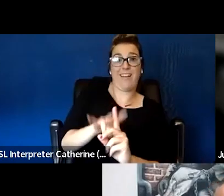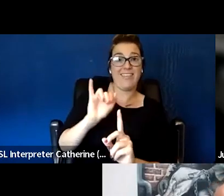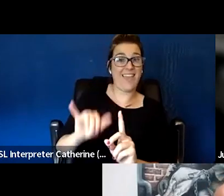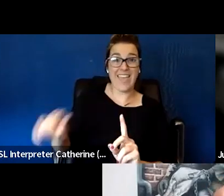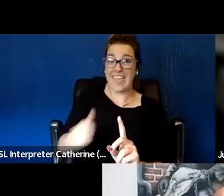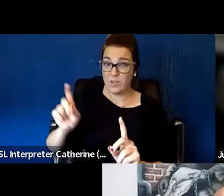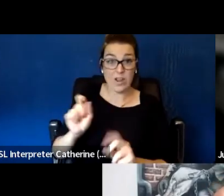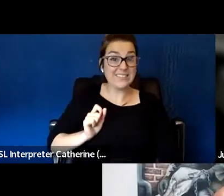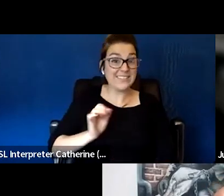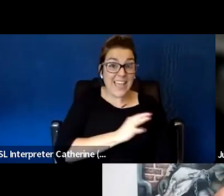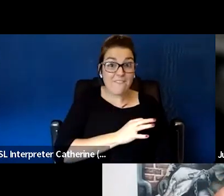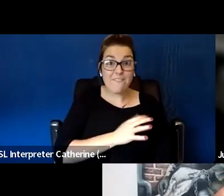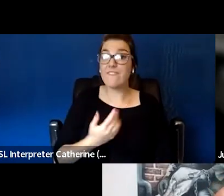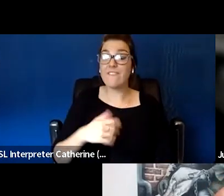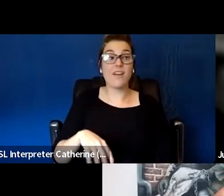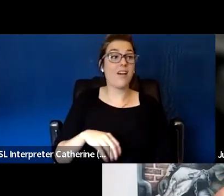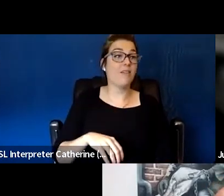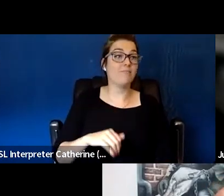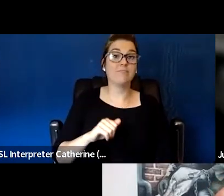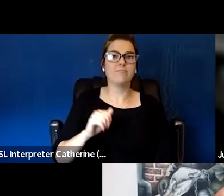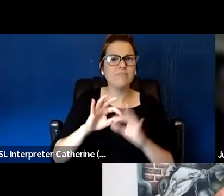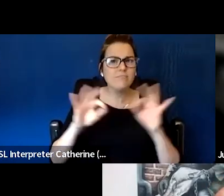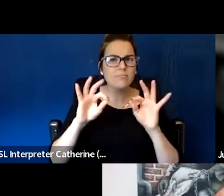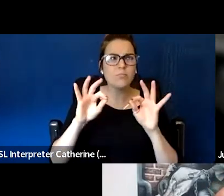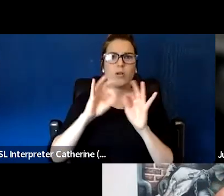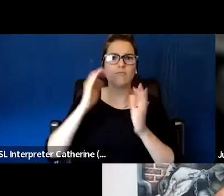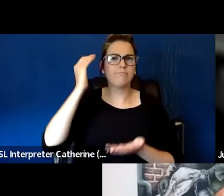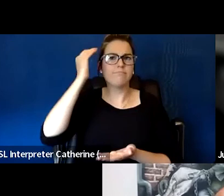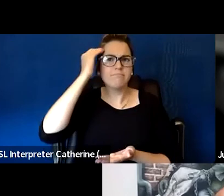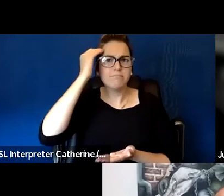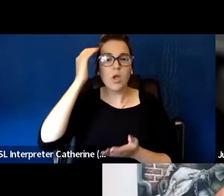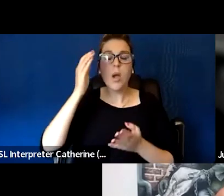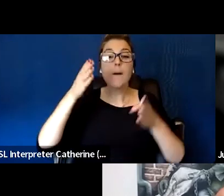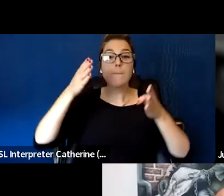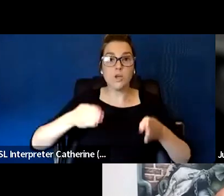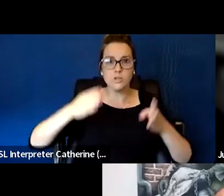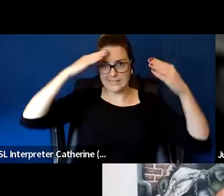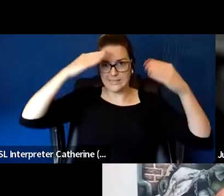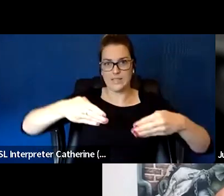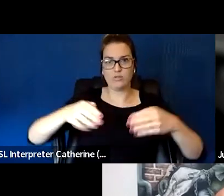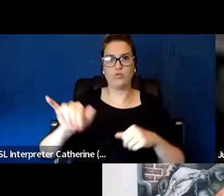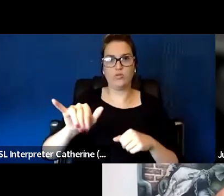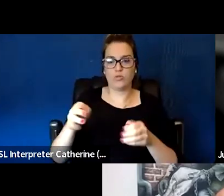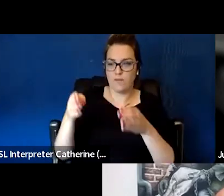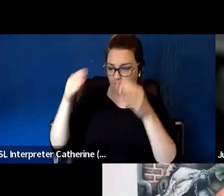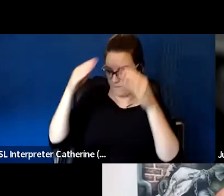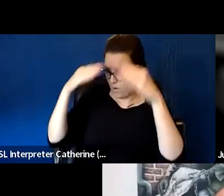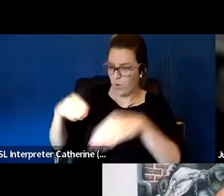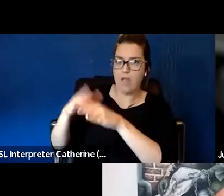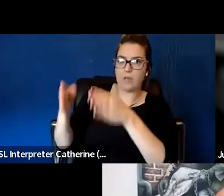we need to be mindful how to also approach it and person centered as well in terms of how it's about the person,